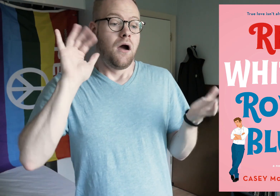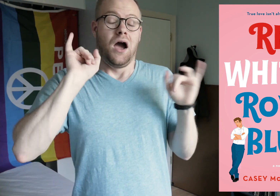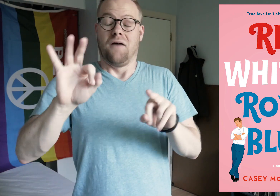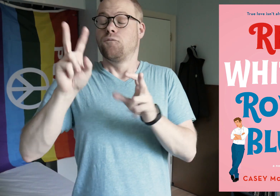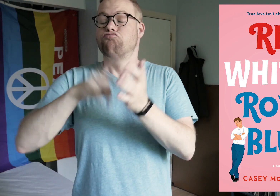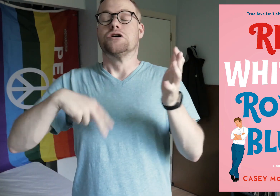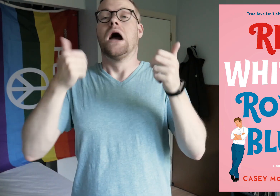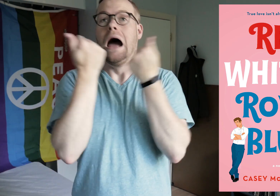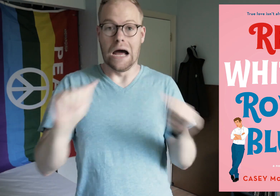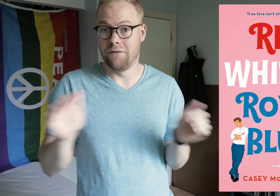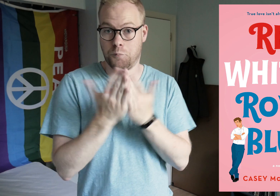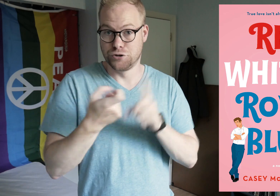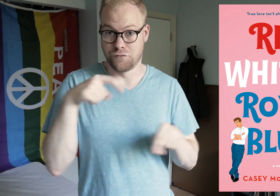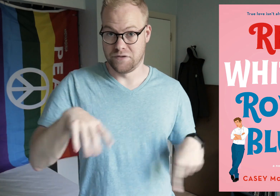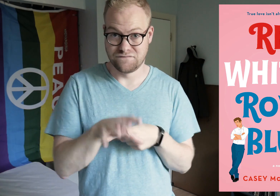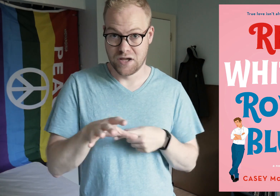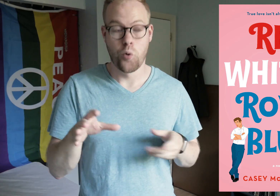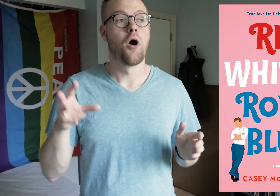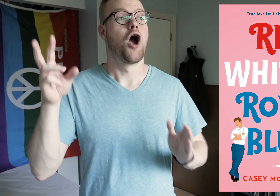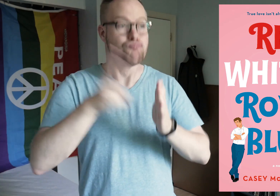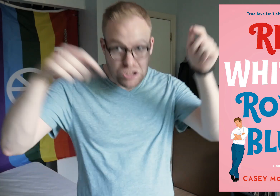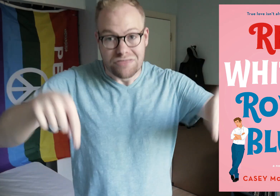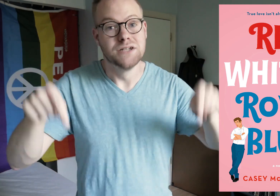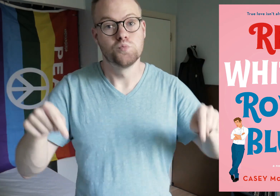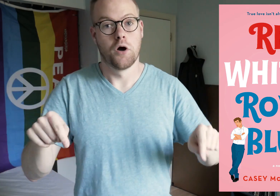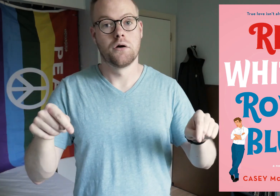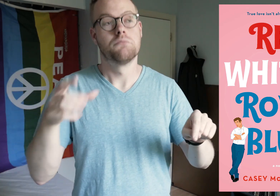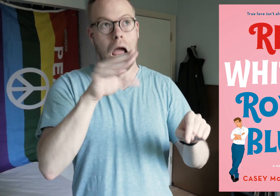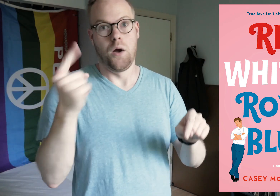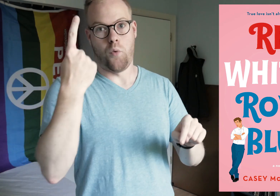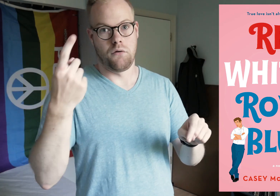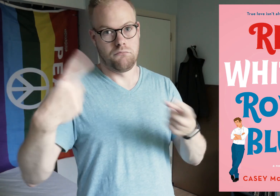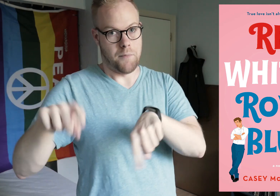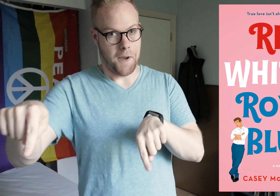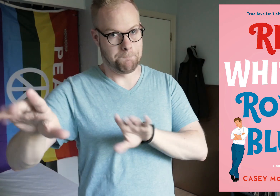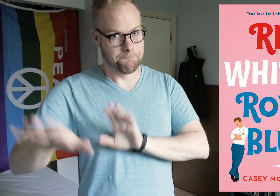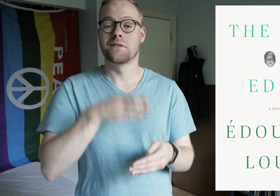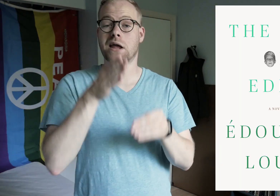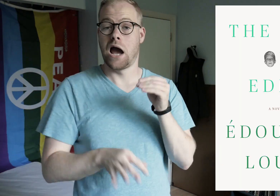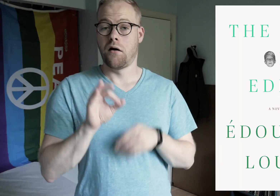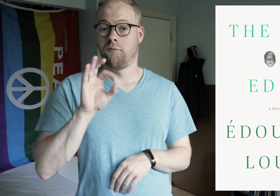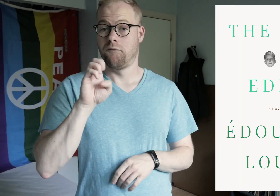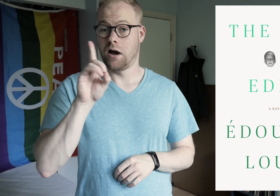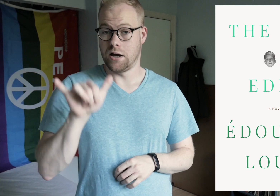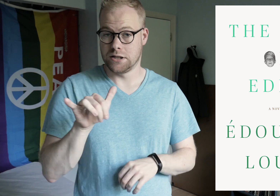If you read any of the books from this video, READ THIS ONE. And one coming up! The End of Eddy.